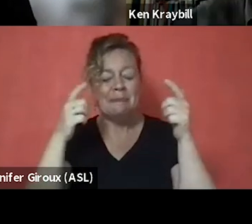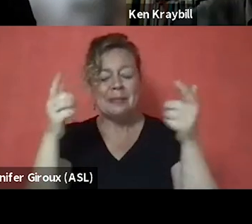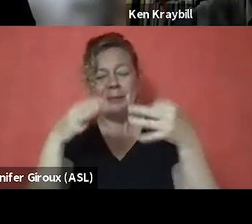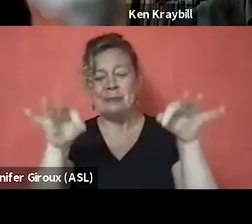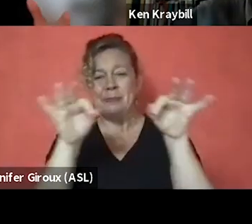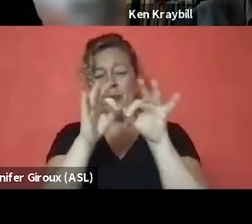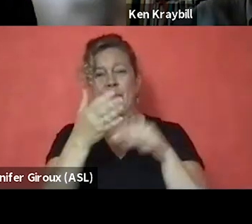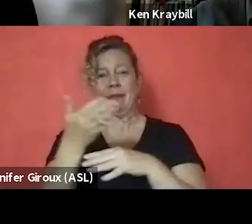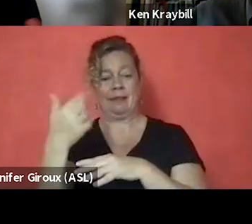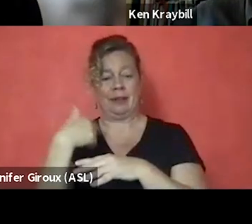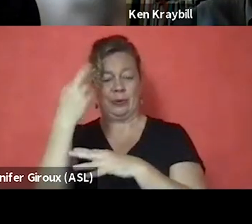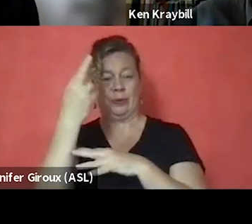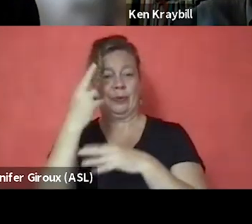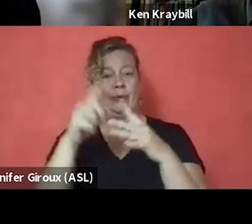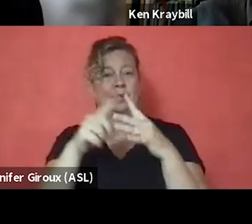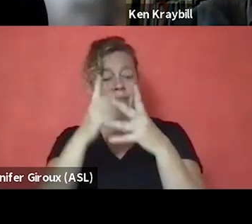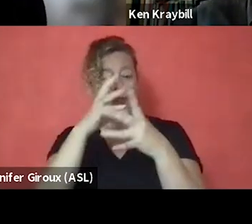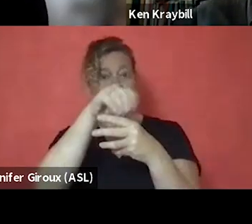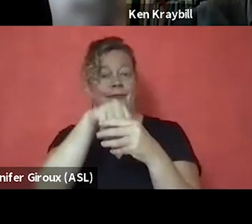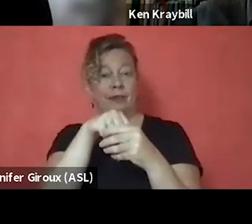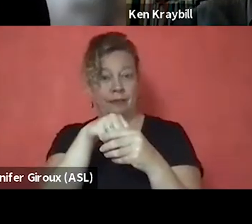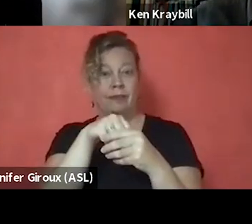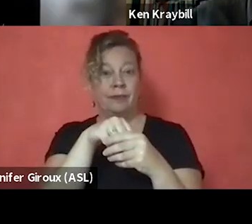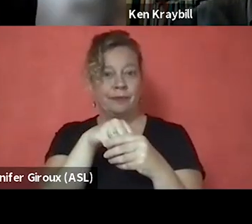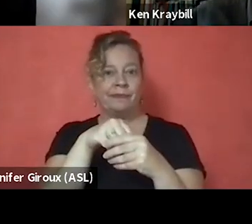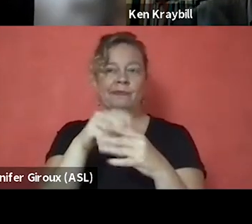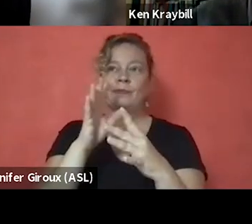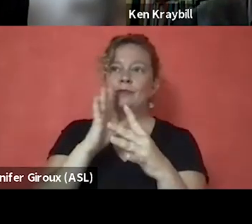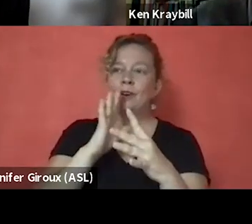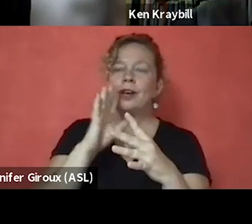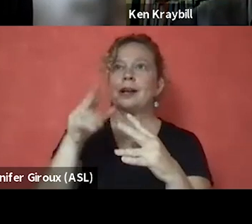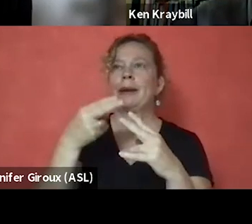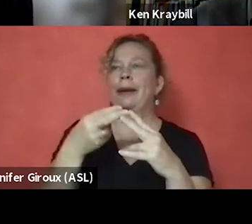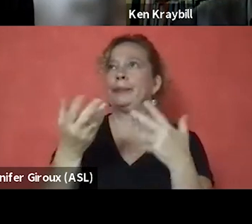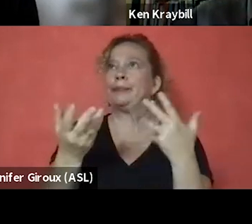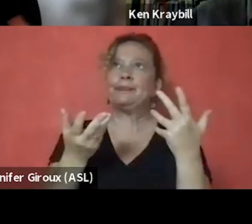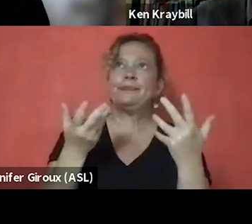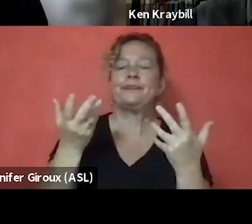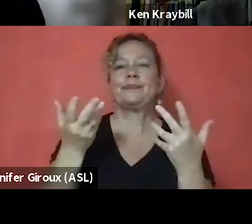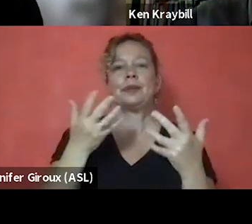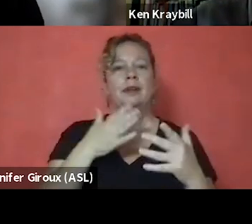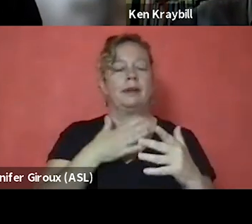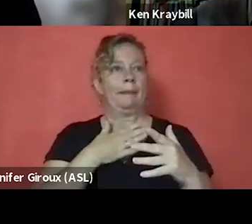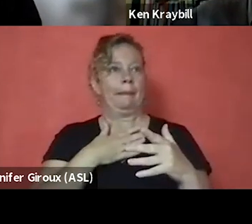as I started engaging, and I was talking about my own experiences on the street